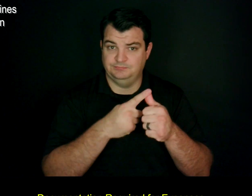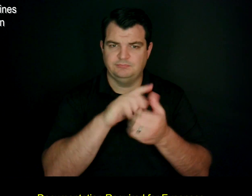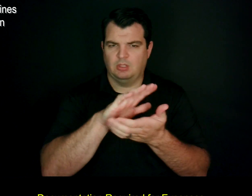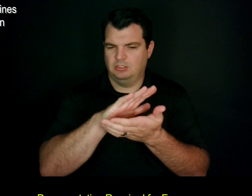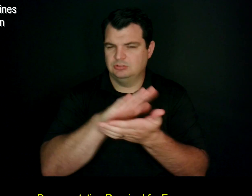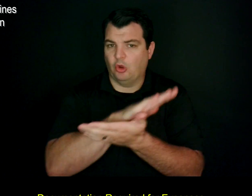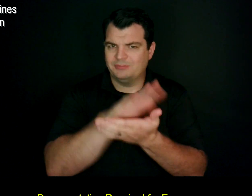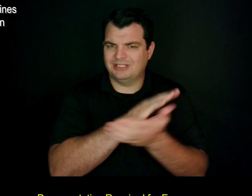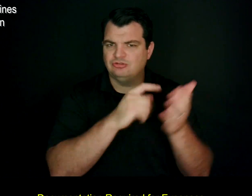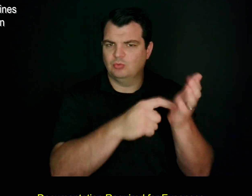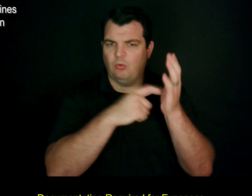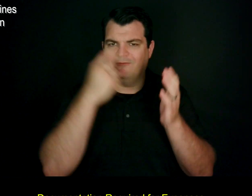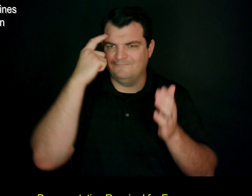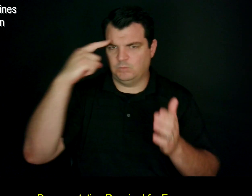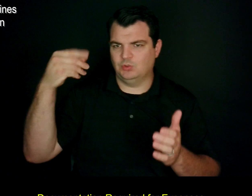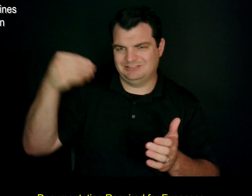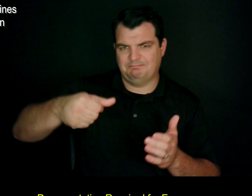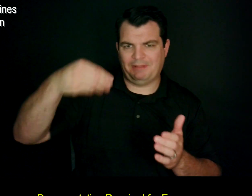Documentation Required for Expenses.